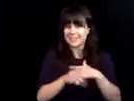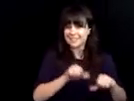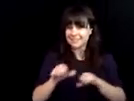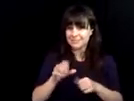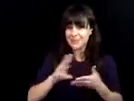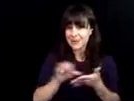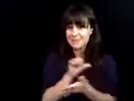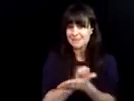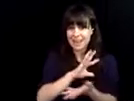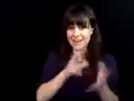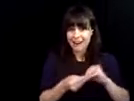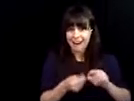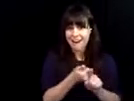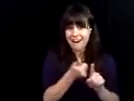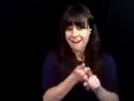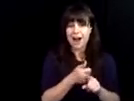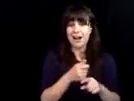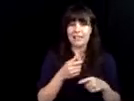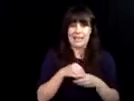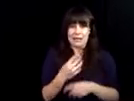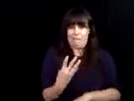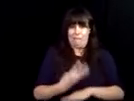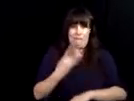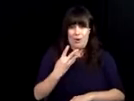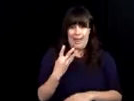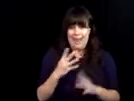Linux programming this year. We talked about accessible websites